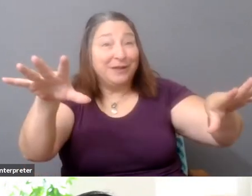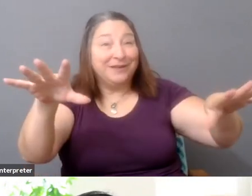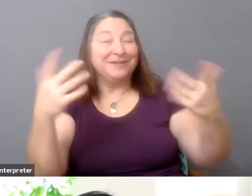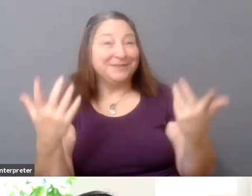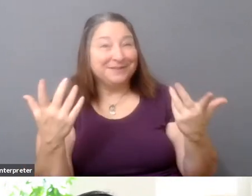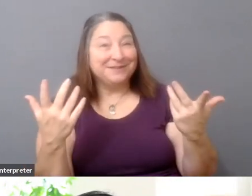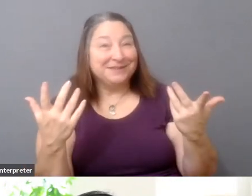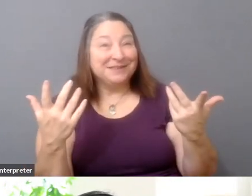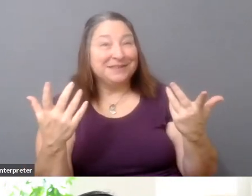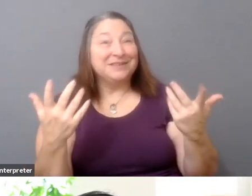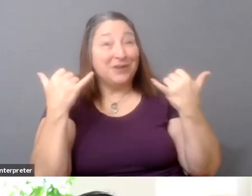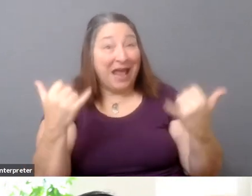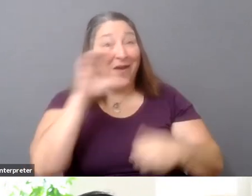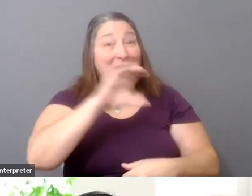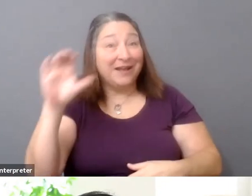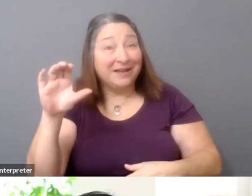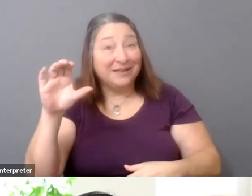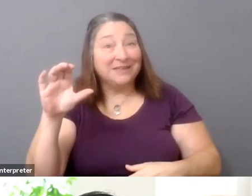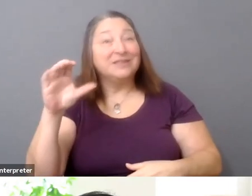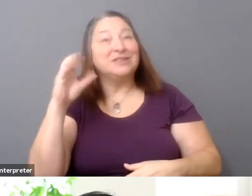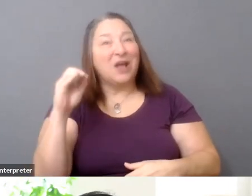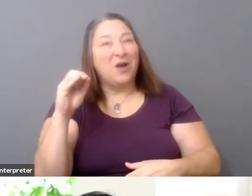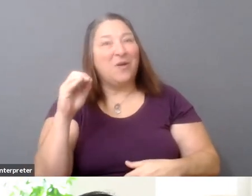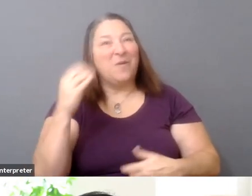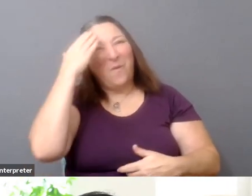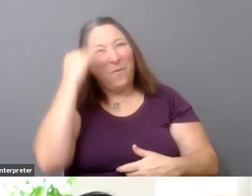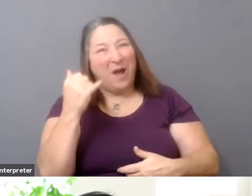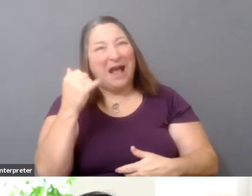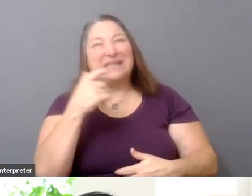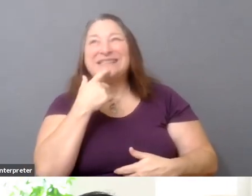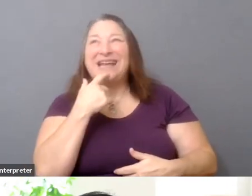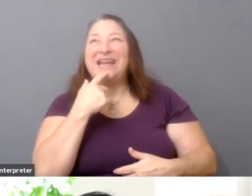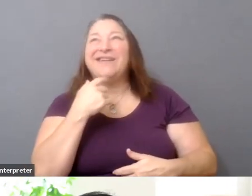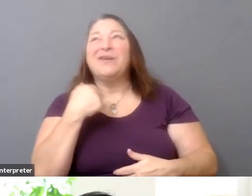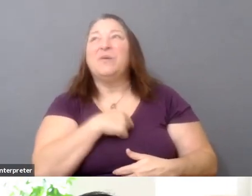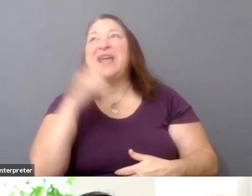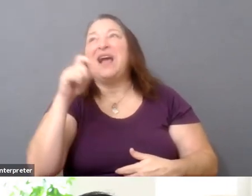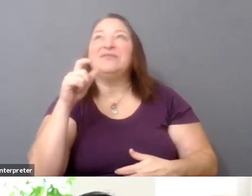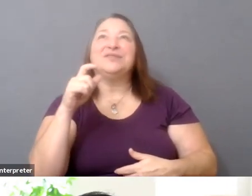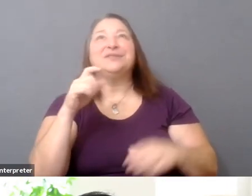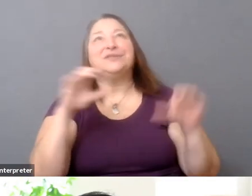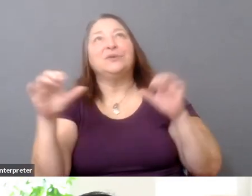a box checker to create accessibility features, such as audio description, what about